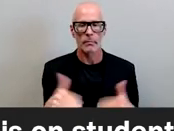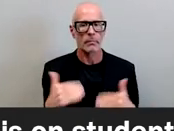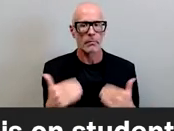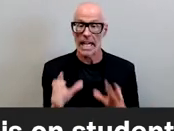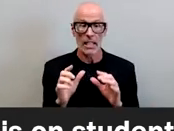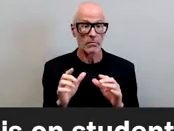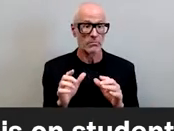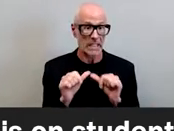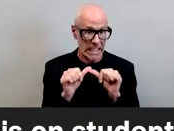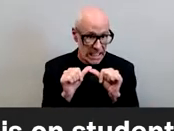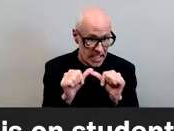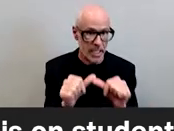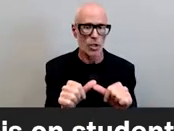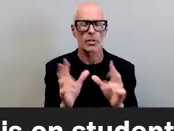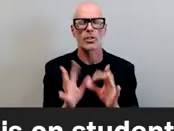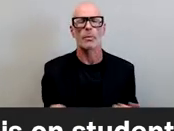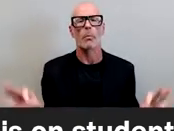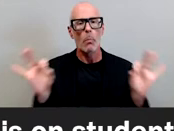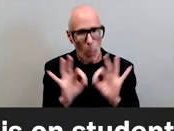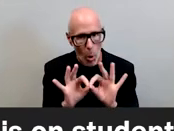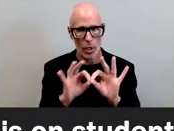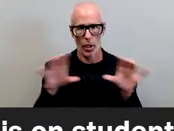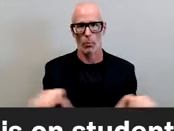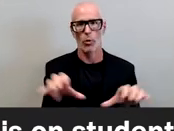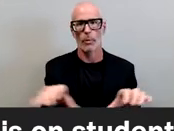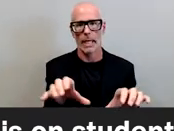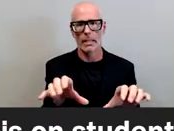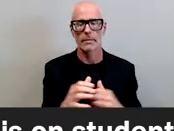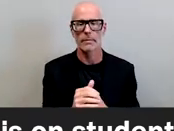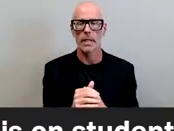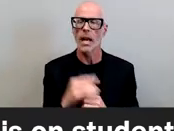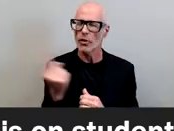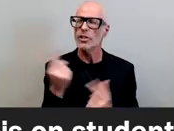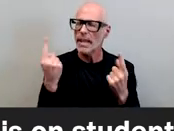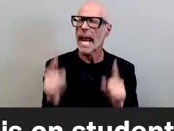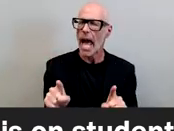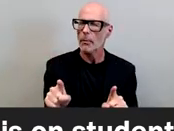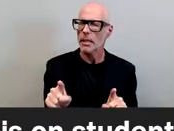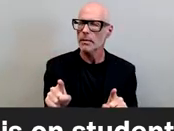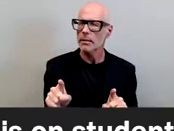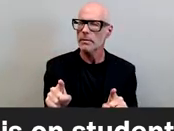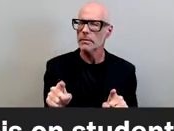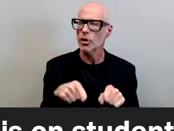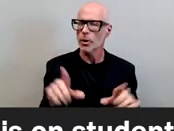be such an important movement there was something that happened in that movement it was beautifully